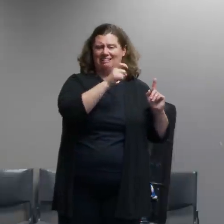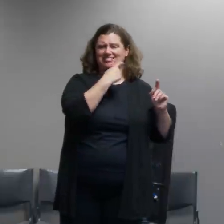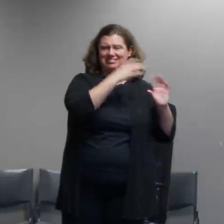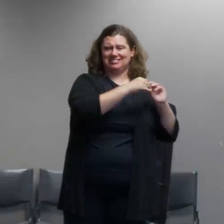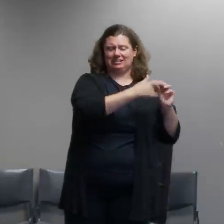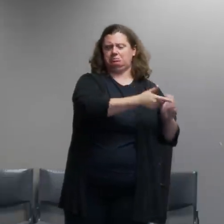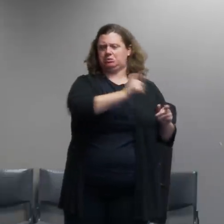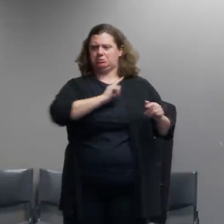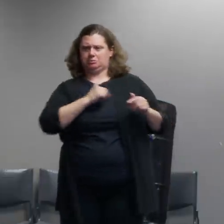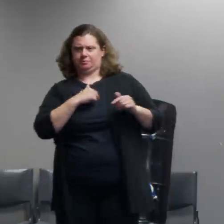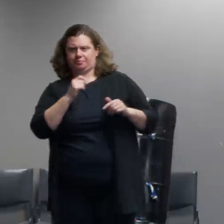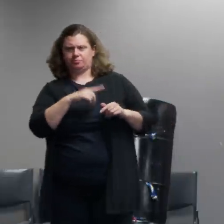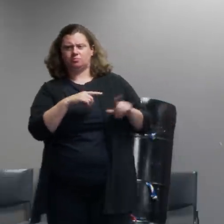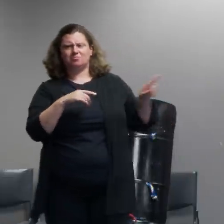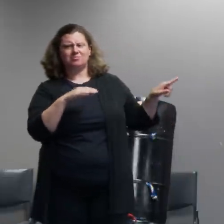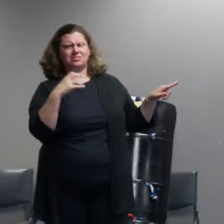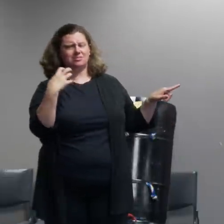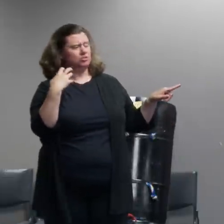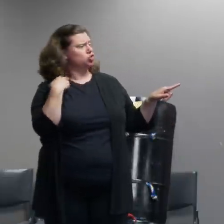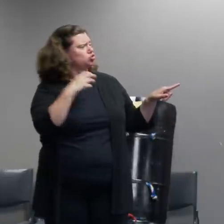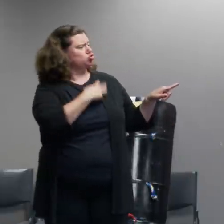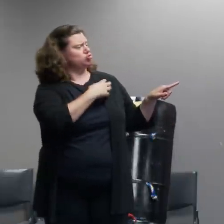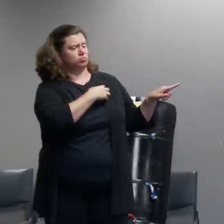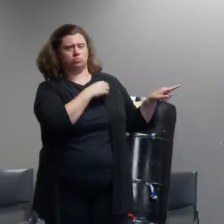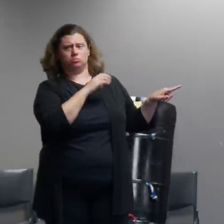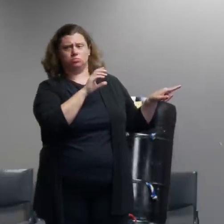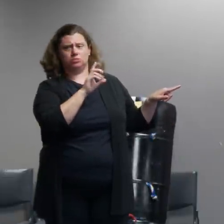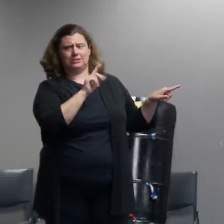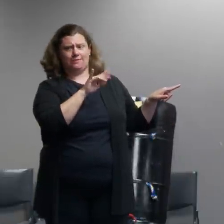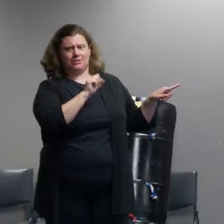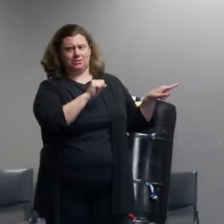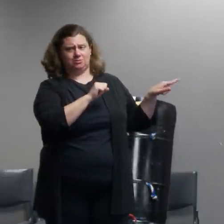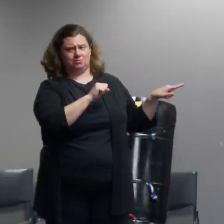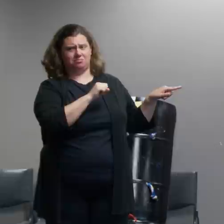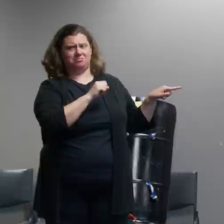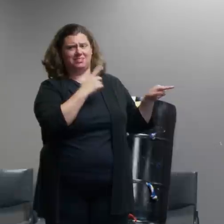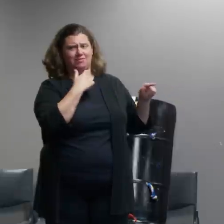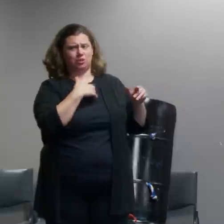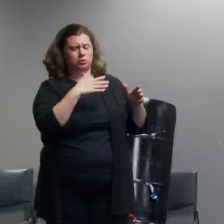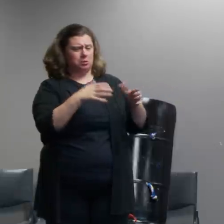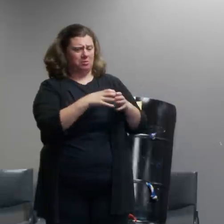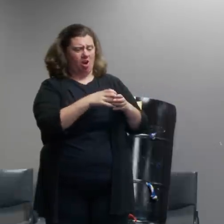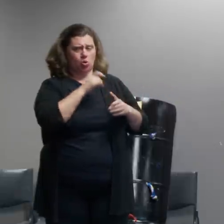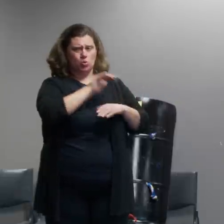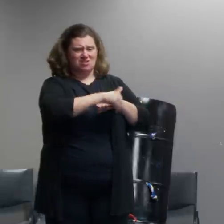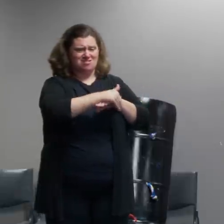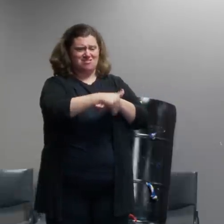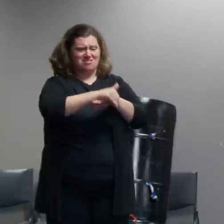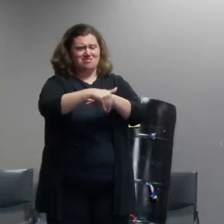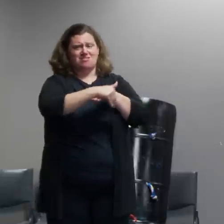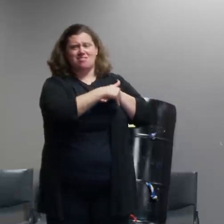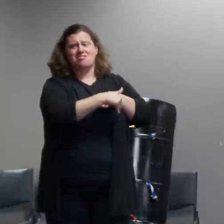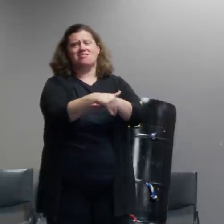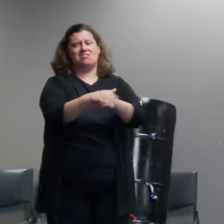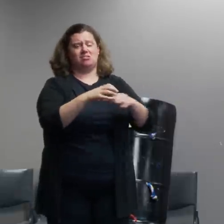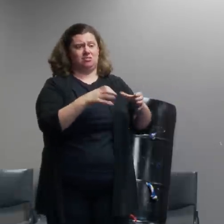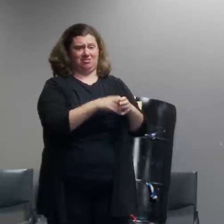times now that there are a small amount of aviators in the crowd nightly or engaged in misconduct but uh reporting from the media and